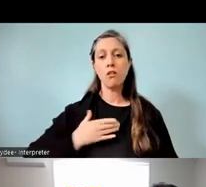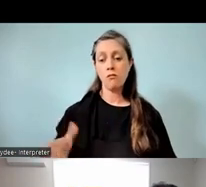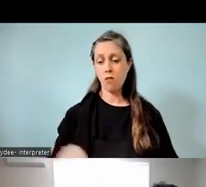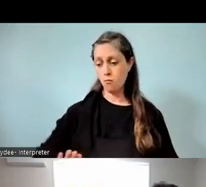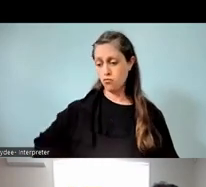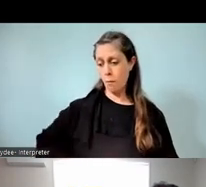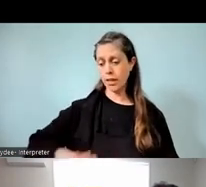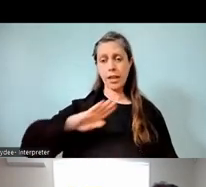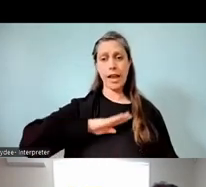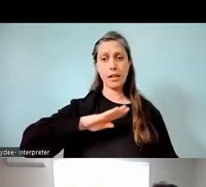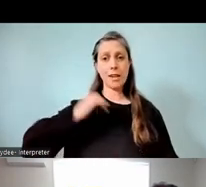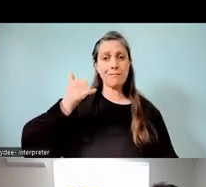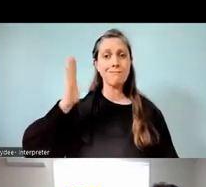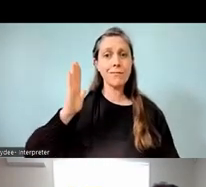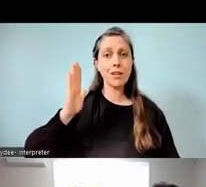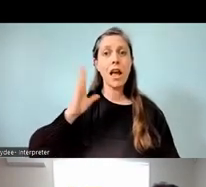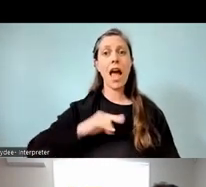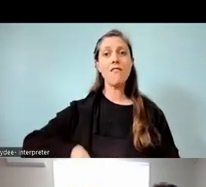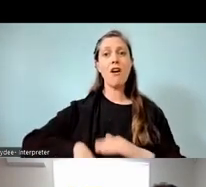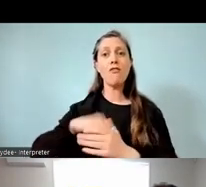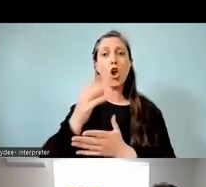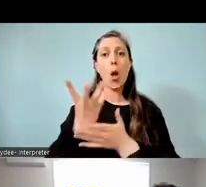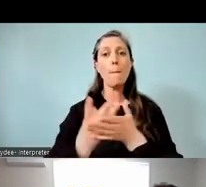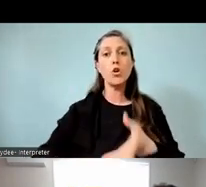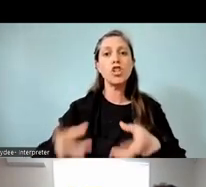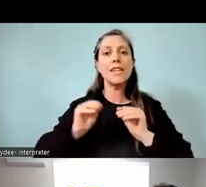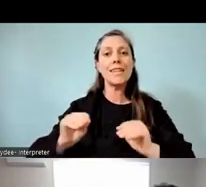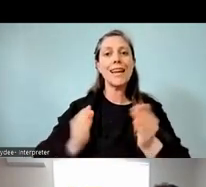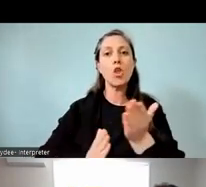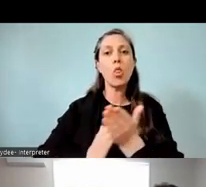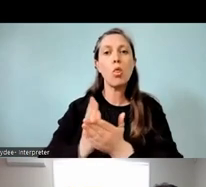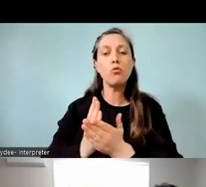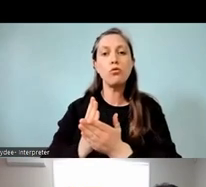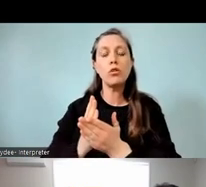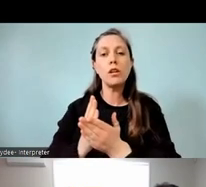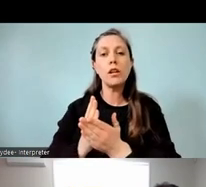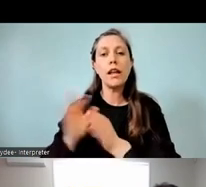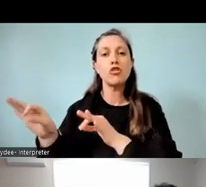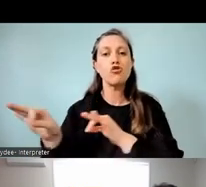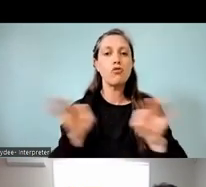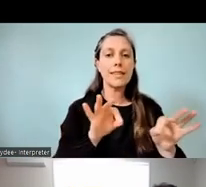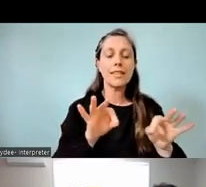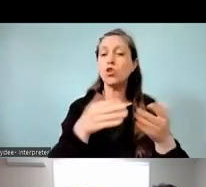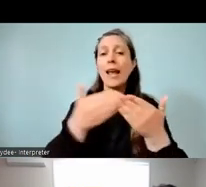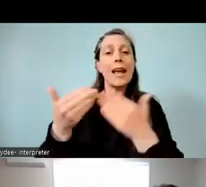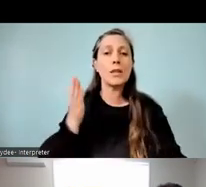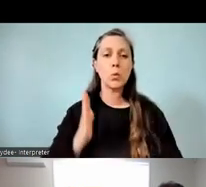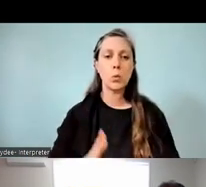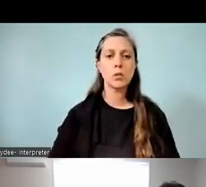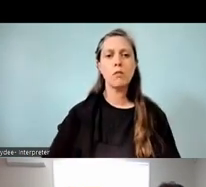in full immersion education. Previous to I suppose 2018, when we'd established our rumaki,